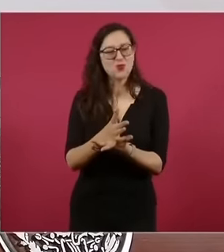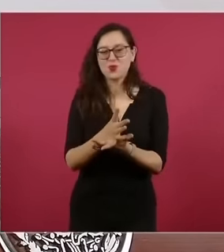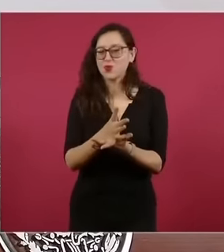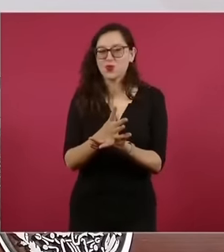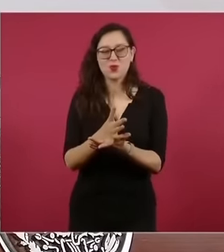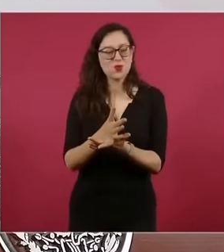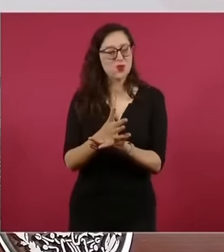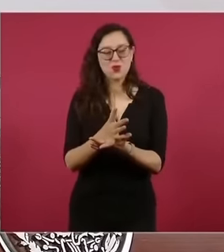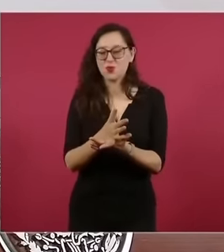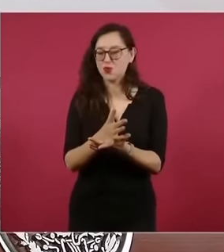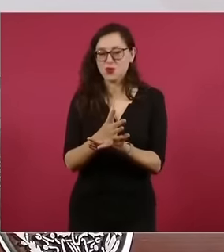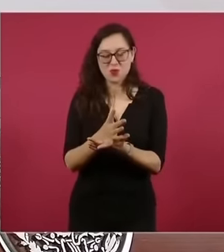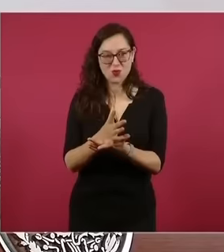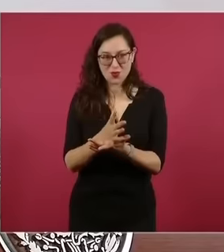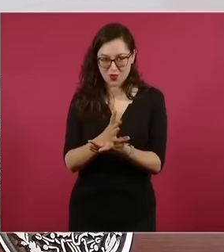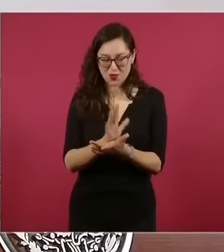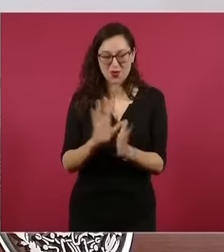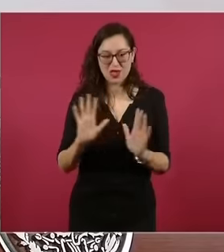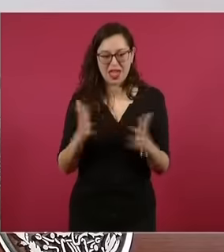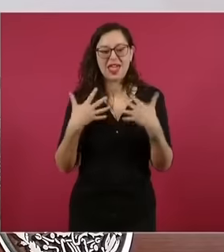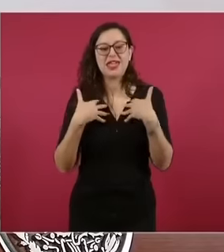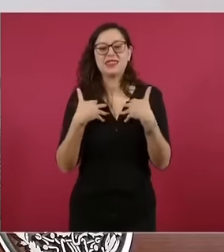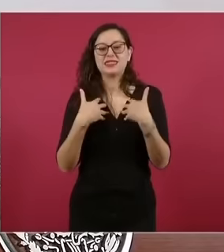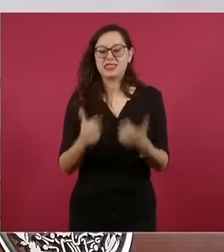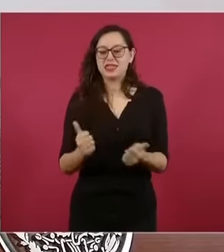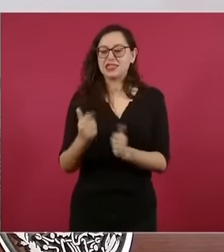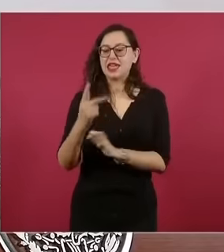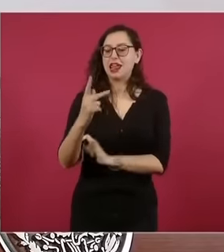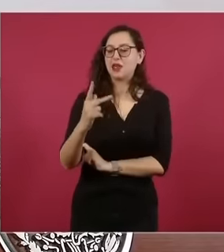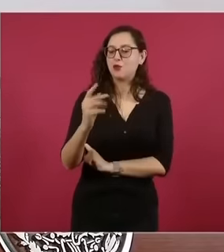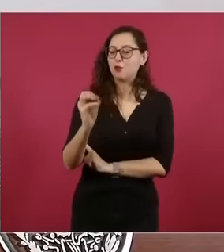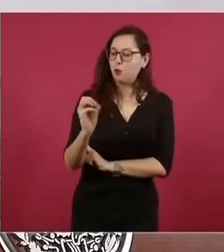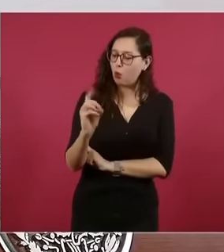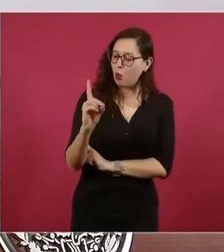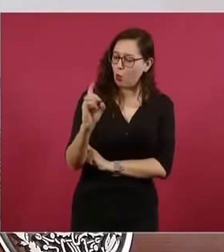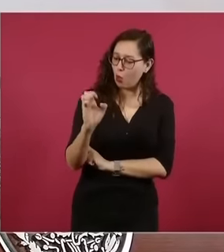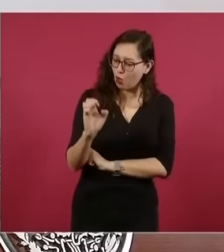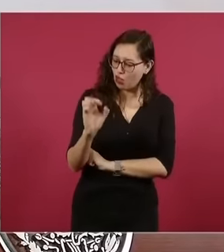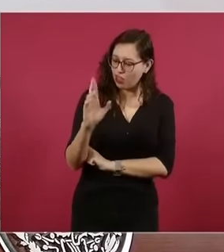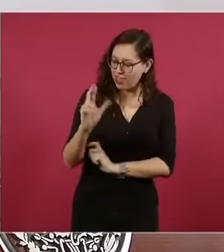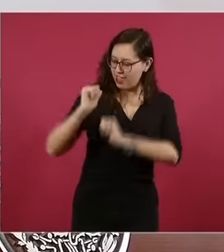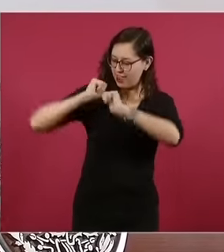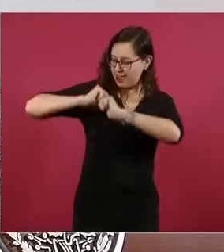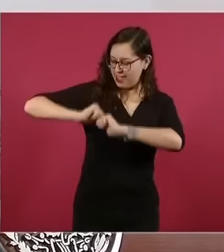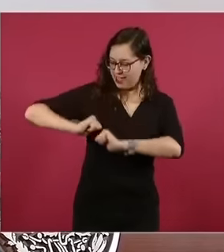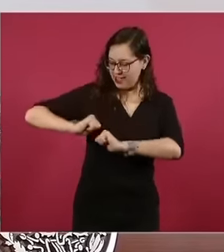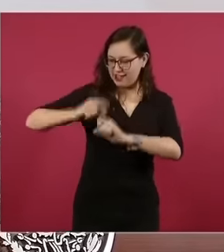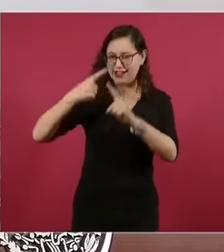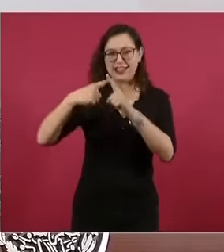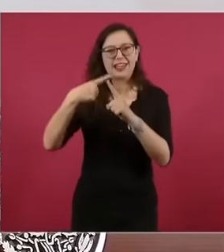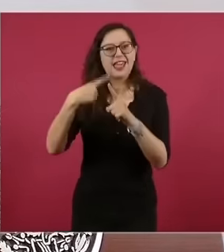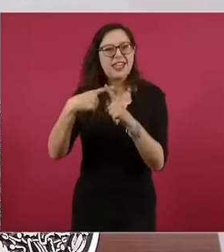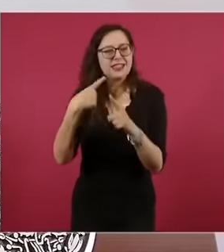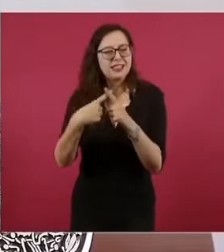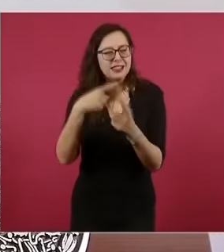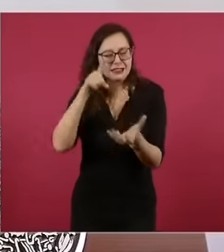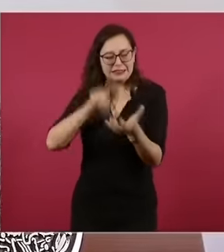the